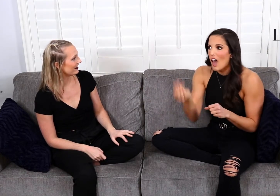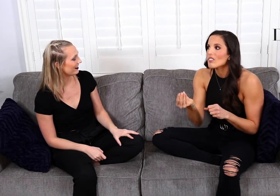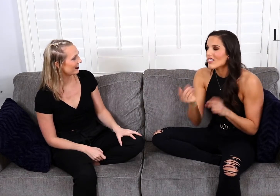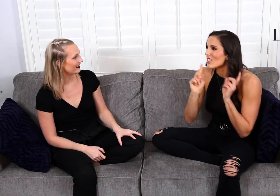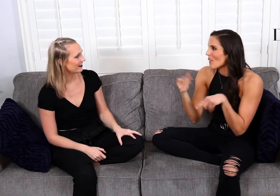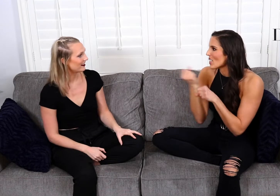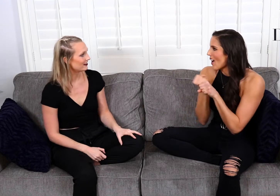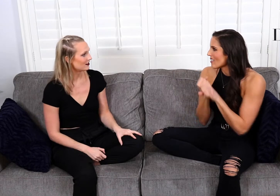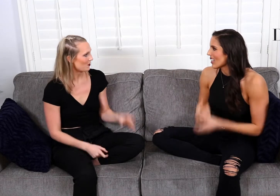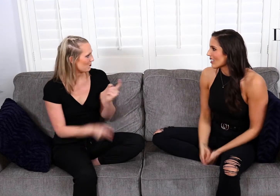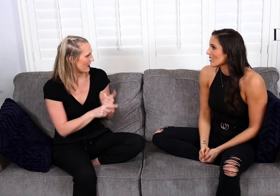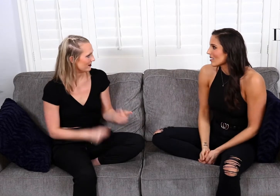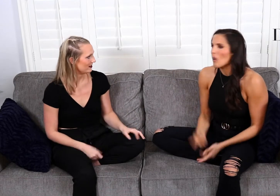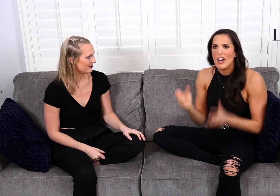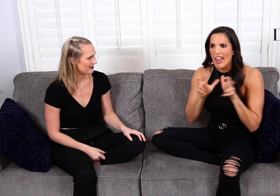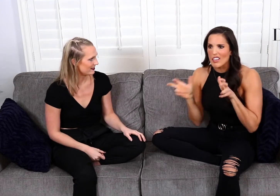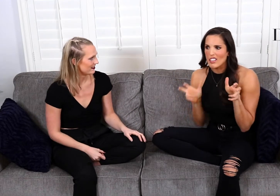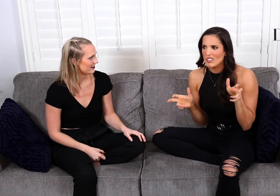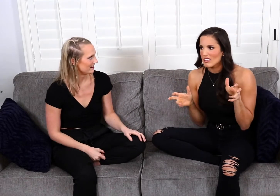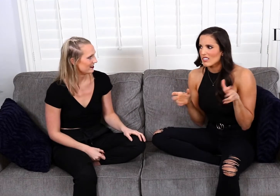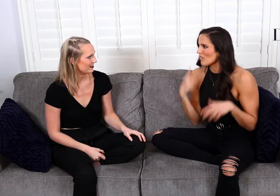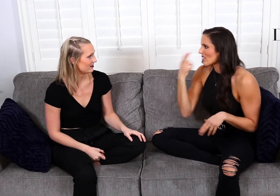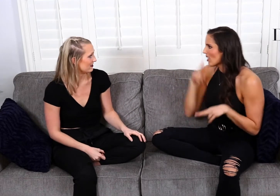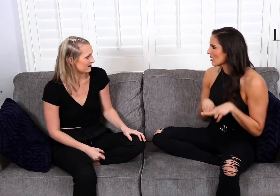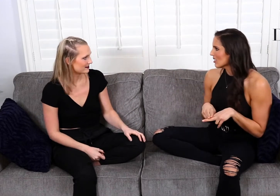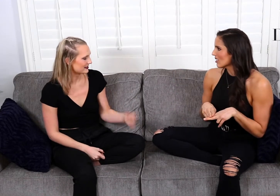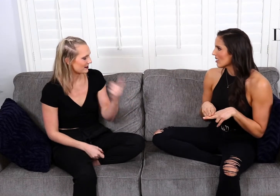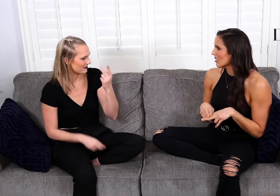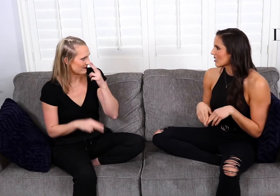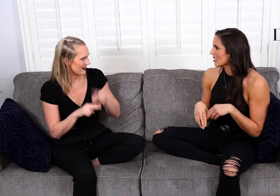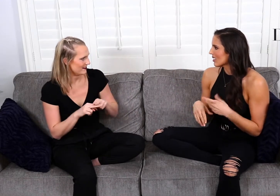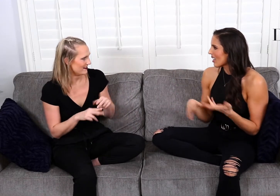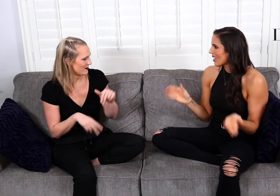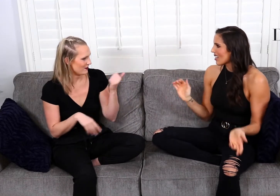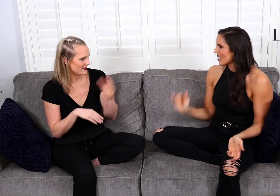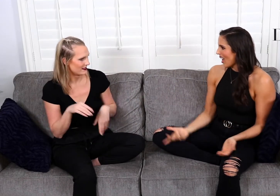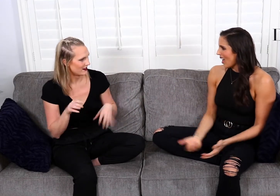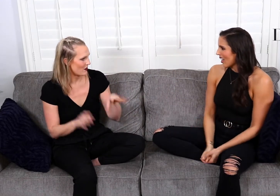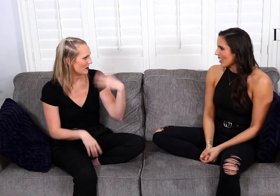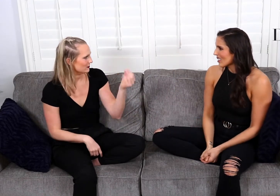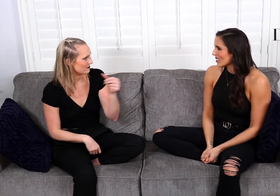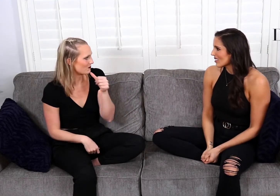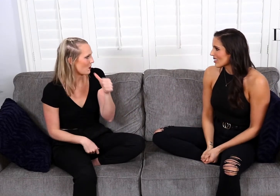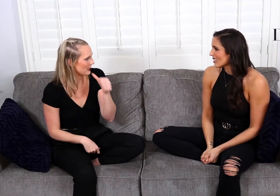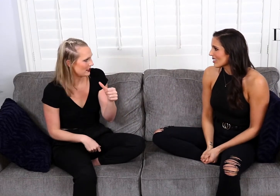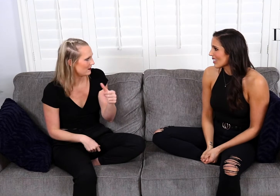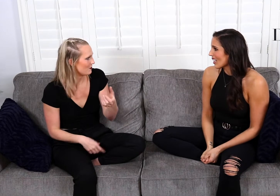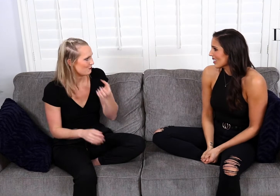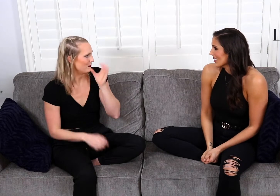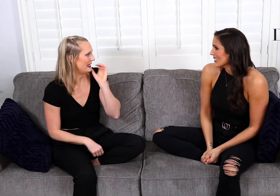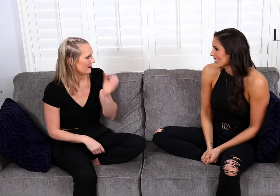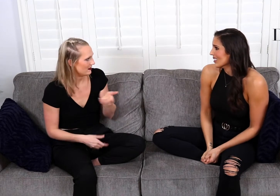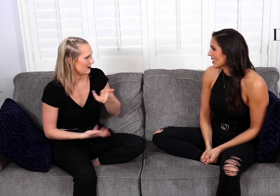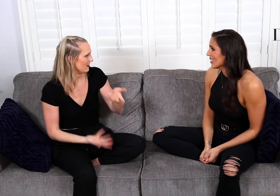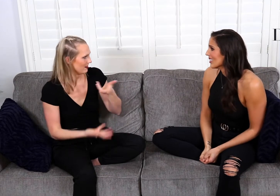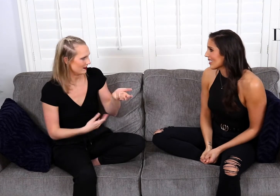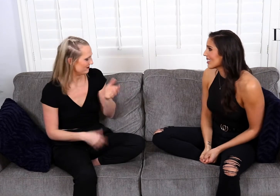Let's go for coffee, or hiking, or something fun like that! Something fun! Other than going out to a bar and drinking.